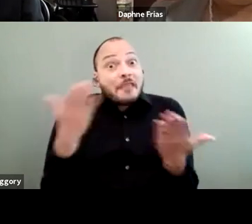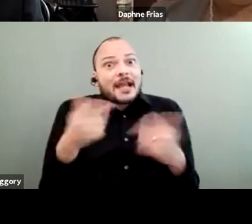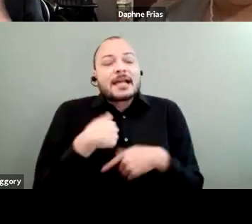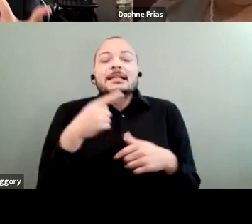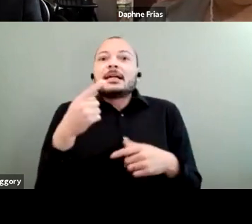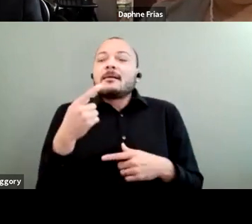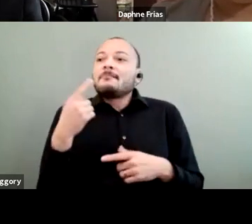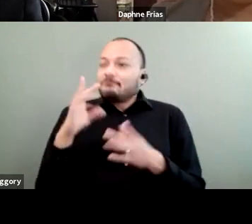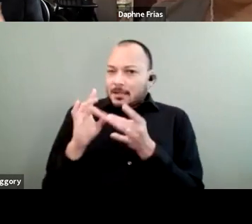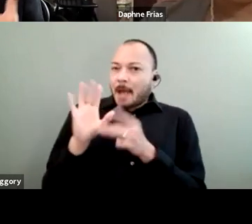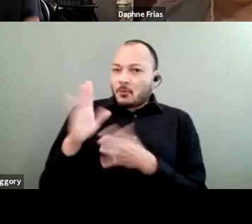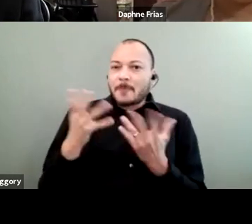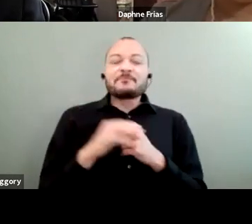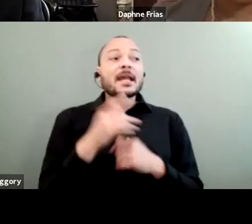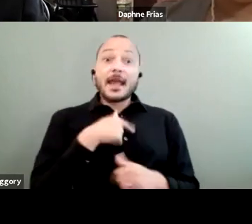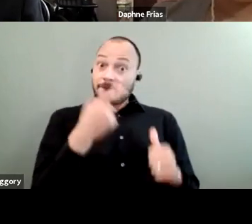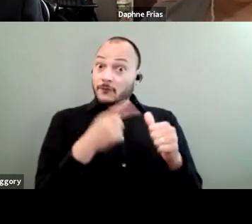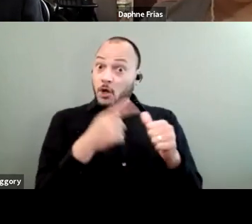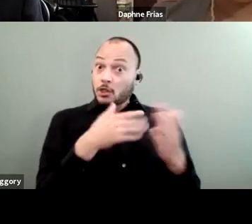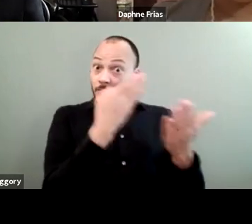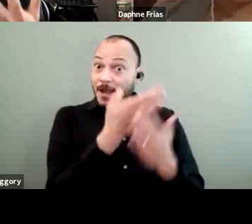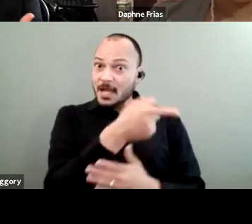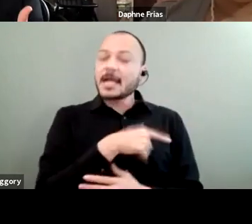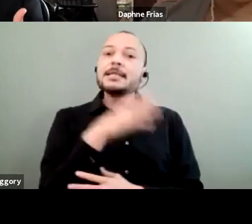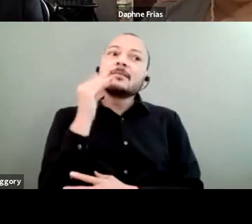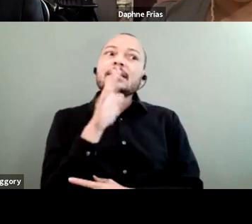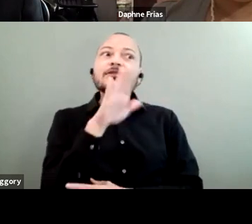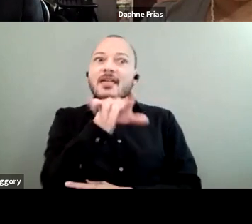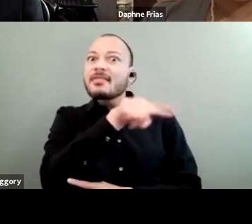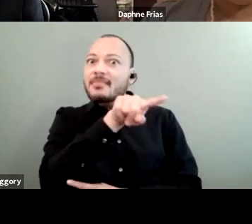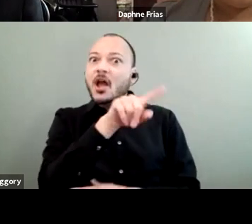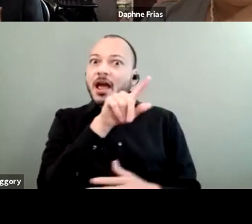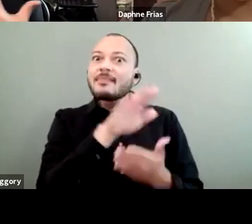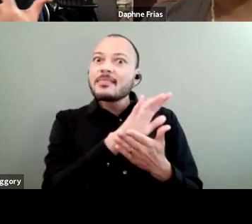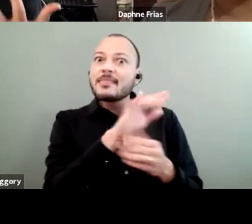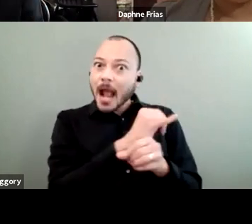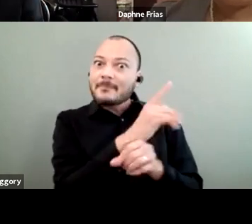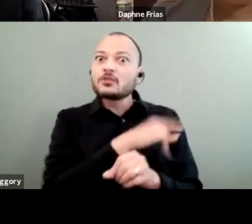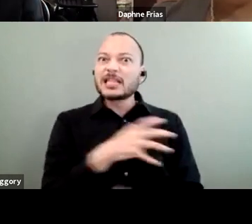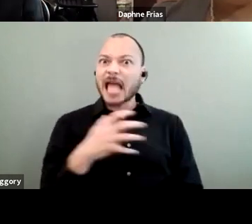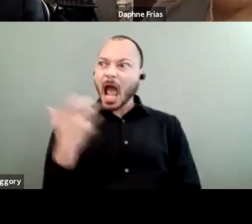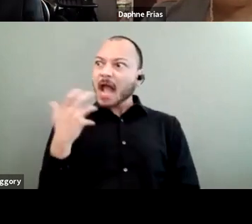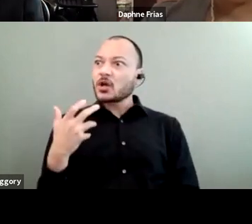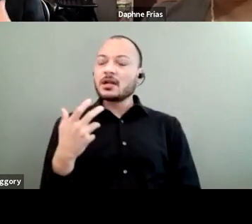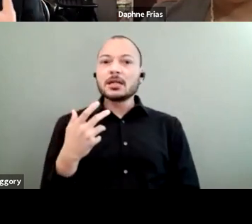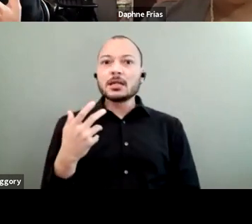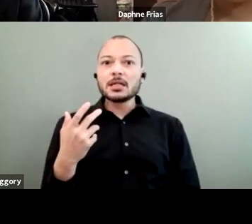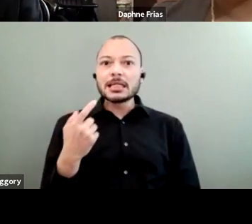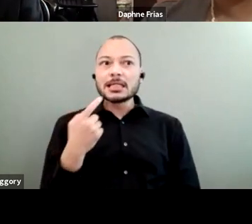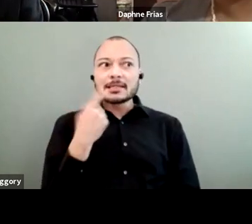his experience of being on this bucolic campus was anger. And it was simply to say, "I can't believe that this exists